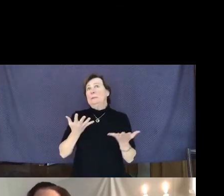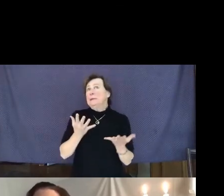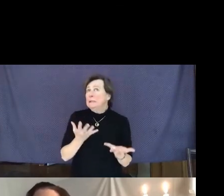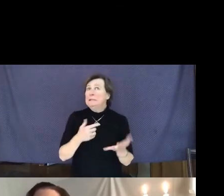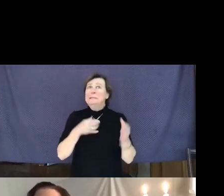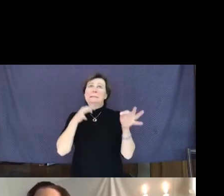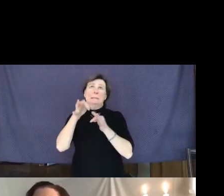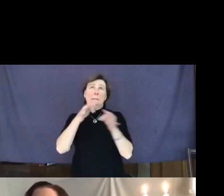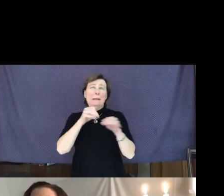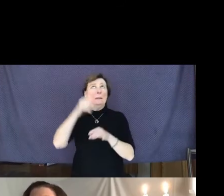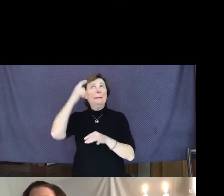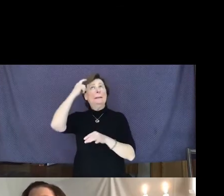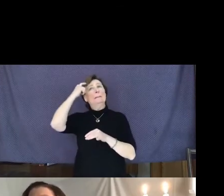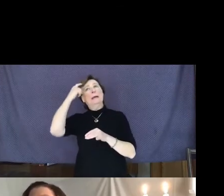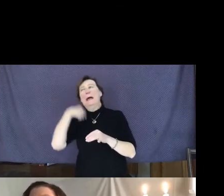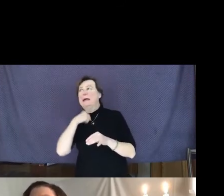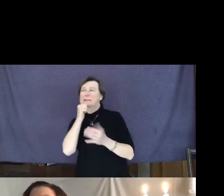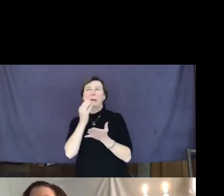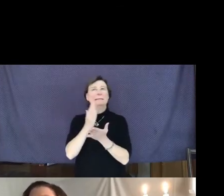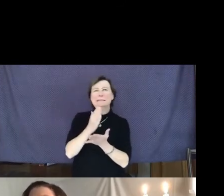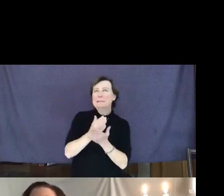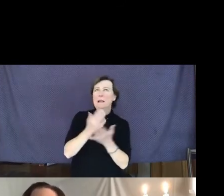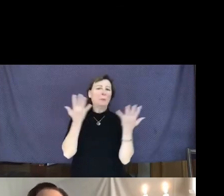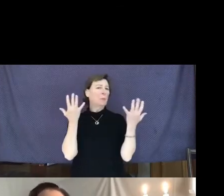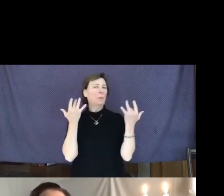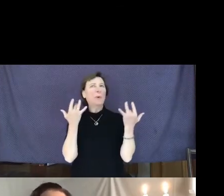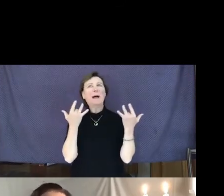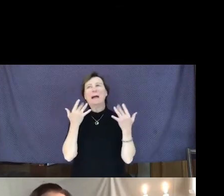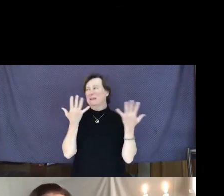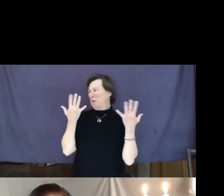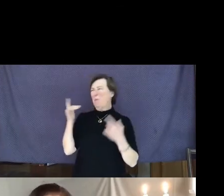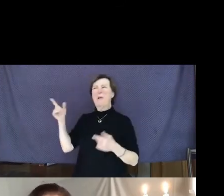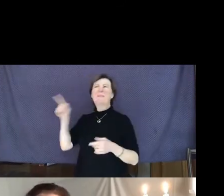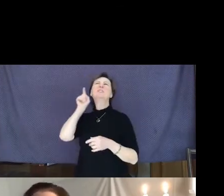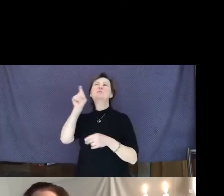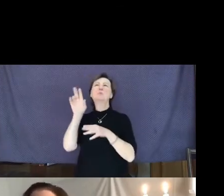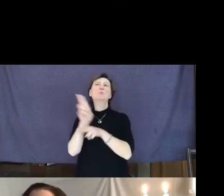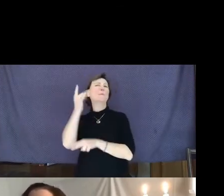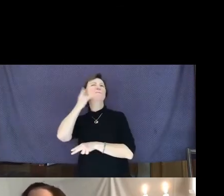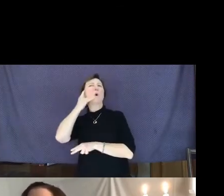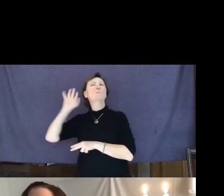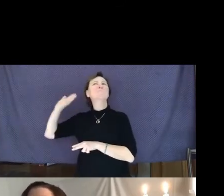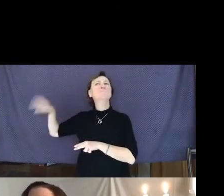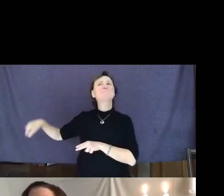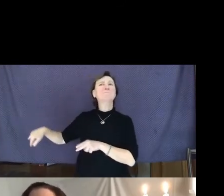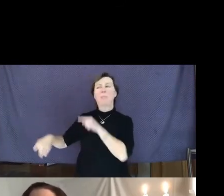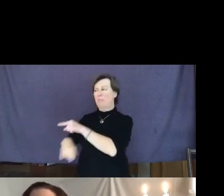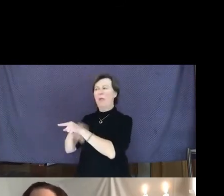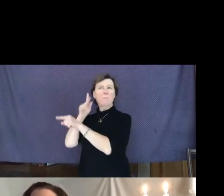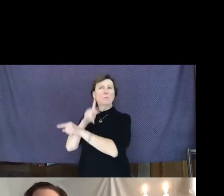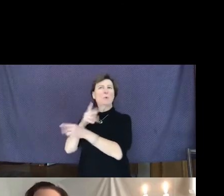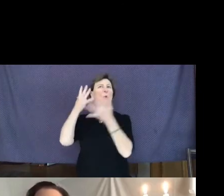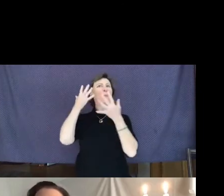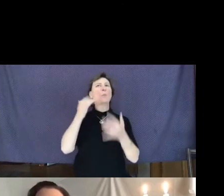thinking things like, "Well, well why didn't they just use their cell phone?" or, "Why didn't they get out and go to the